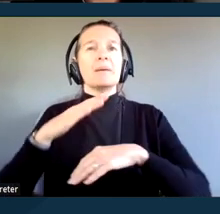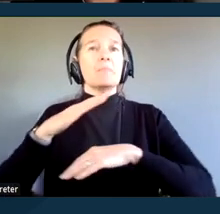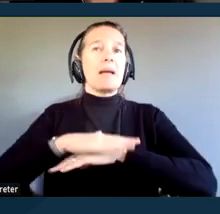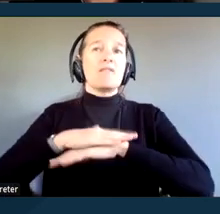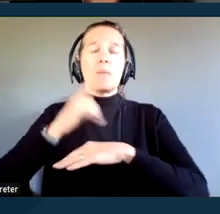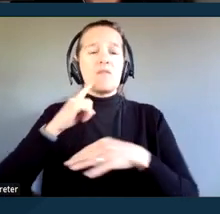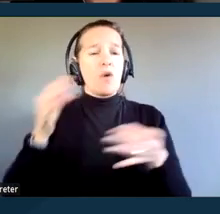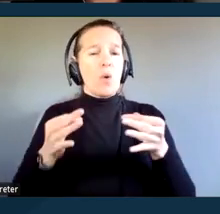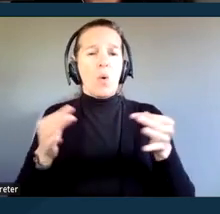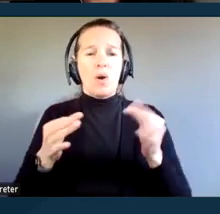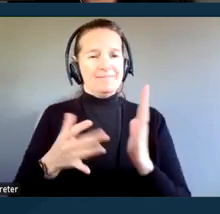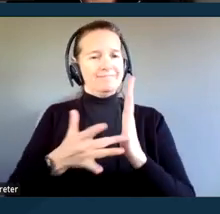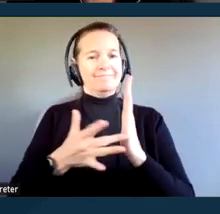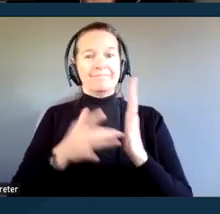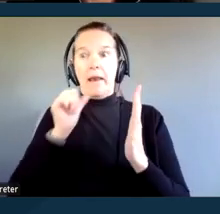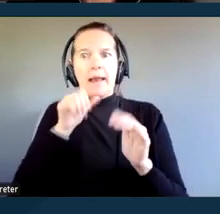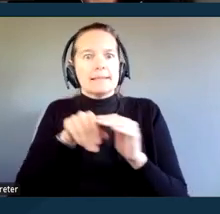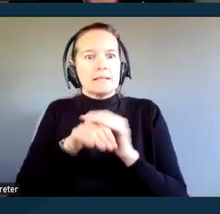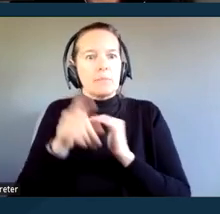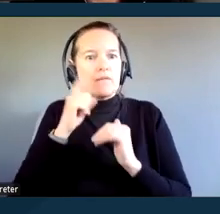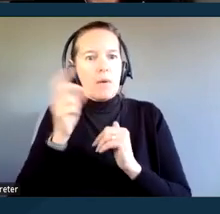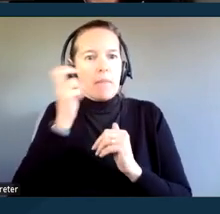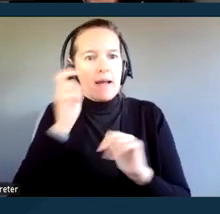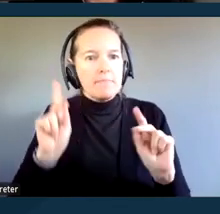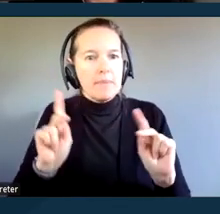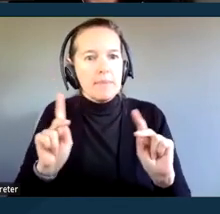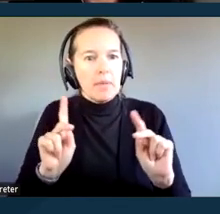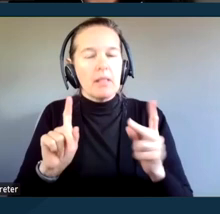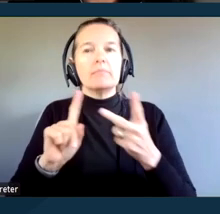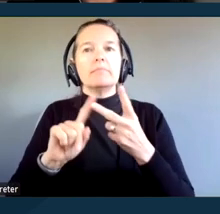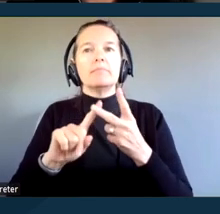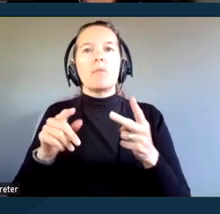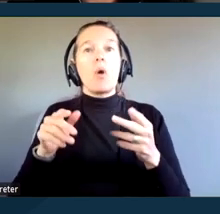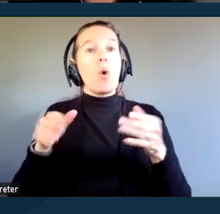to people who are blind. Courtrooms often lack physical access,